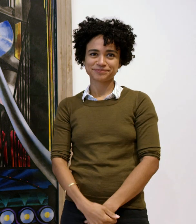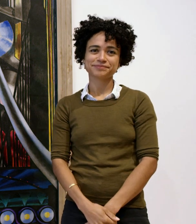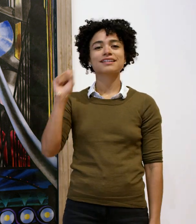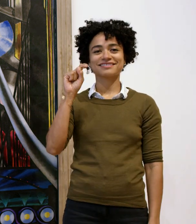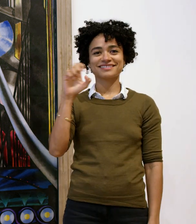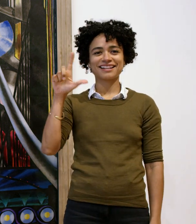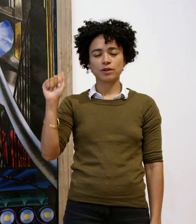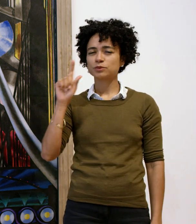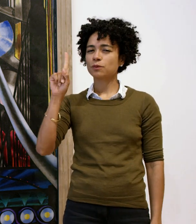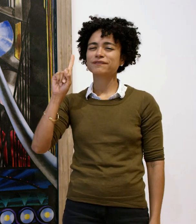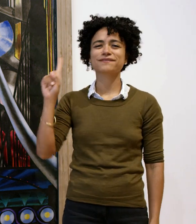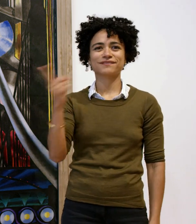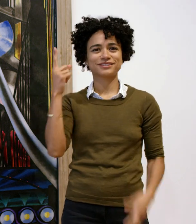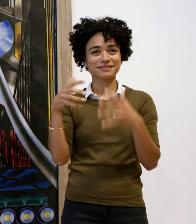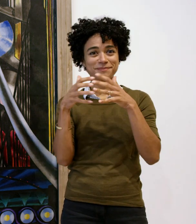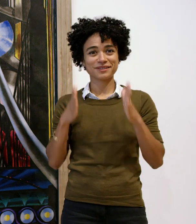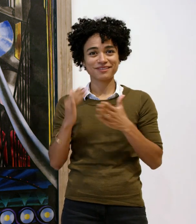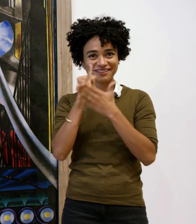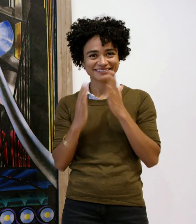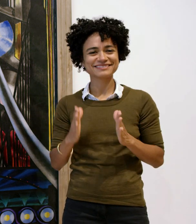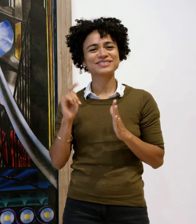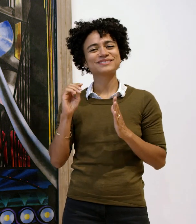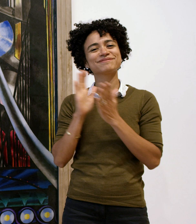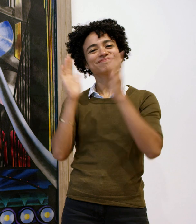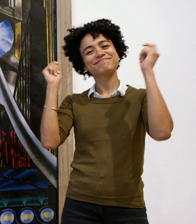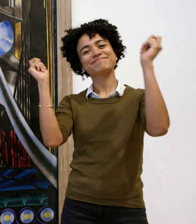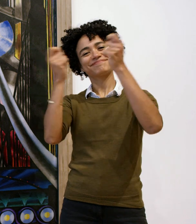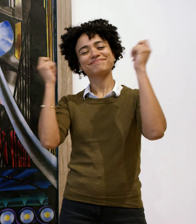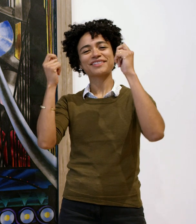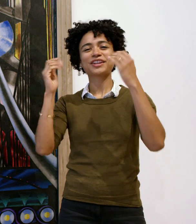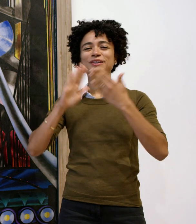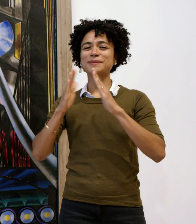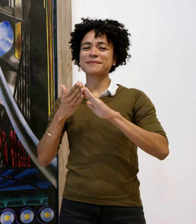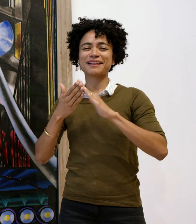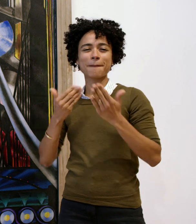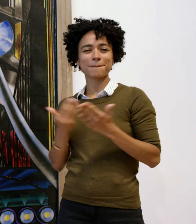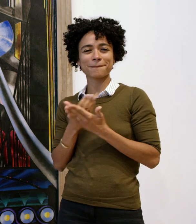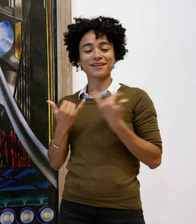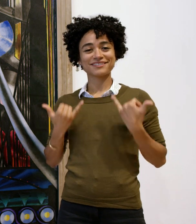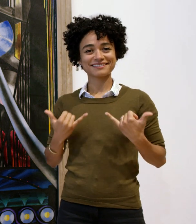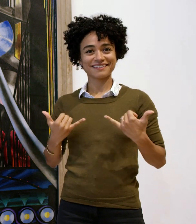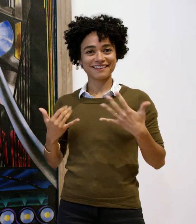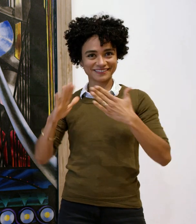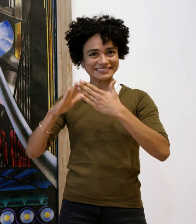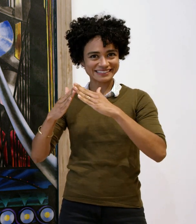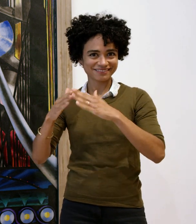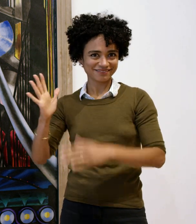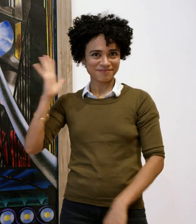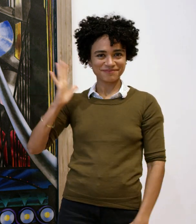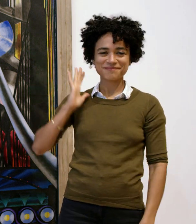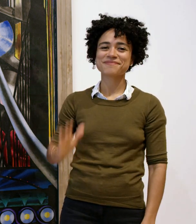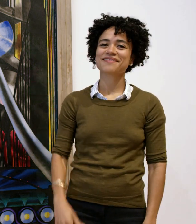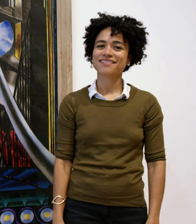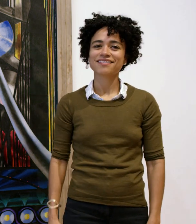Stella was one of the first artists to celebrate urban modernity at that time.